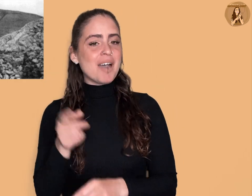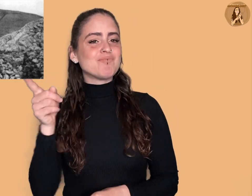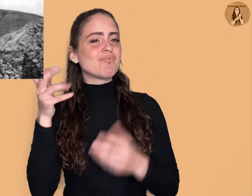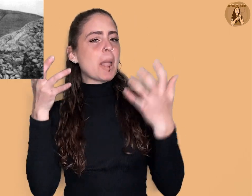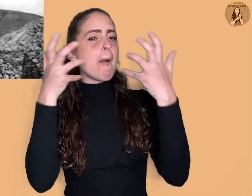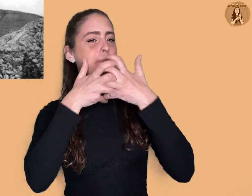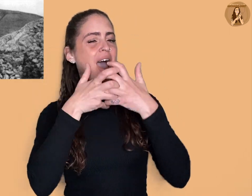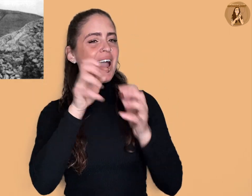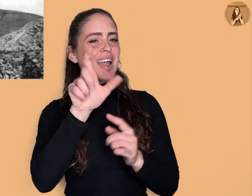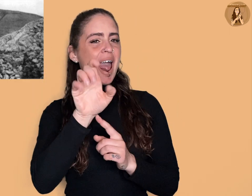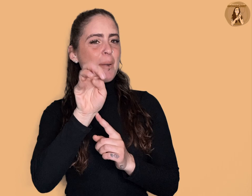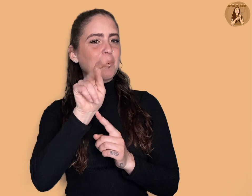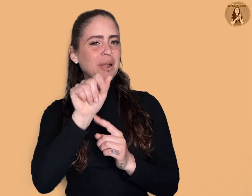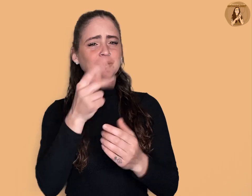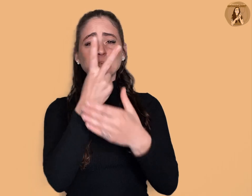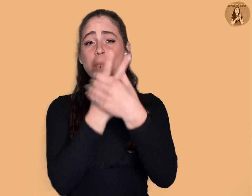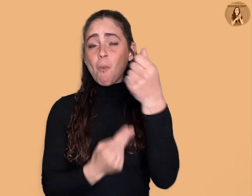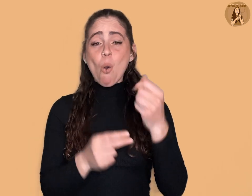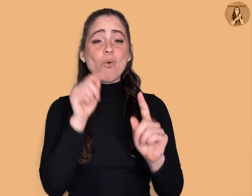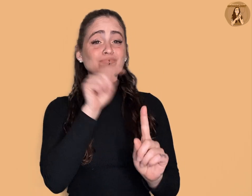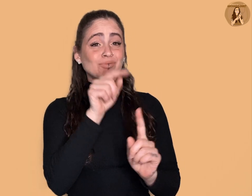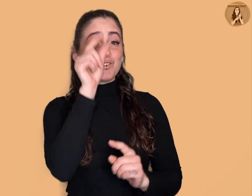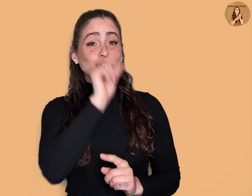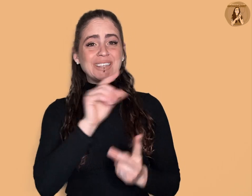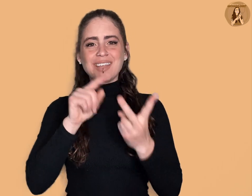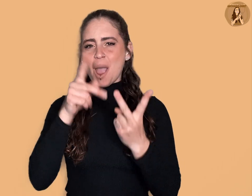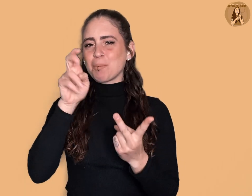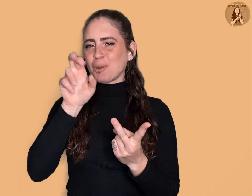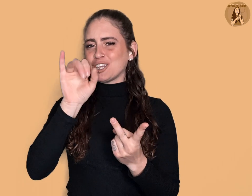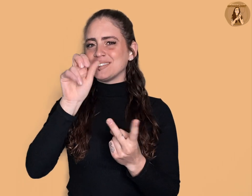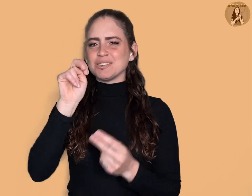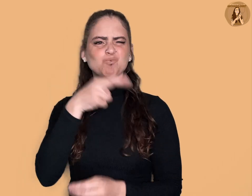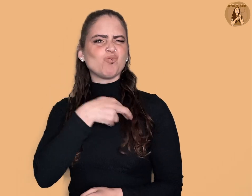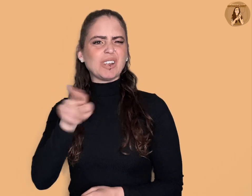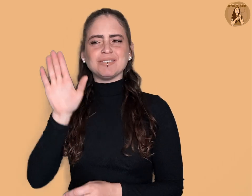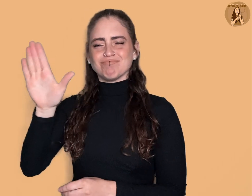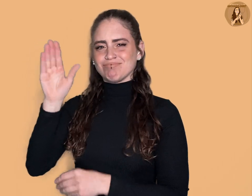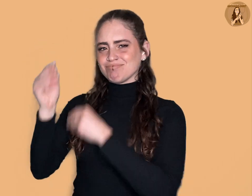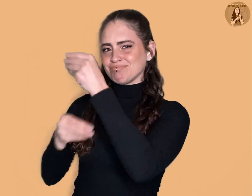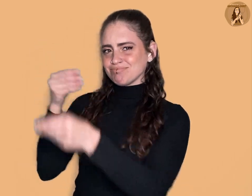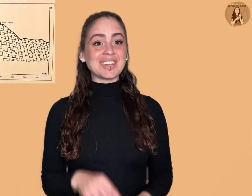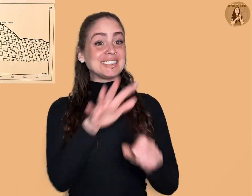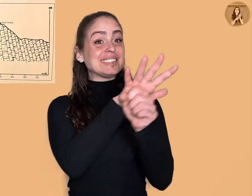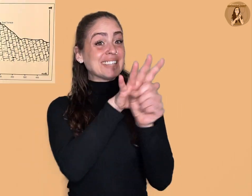combining elements of both the Greek and Persian religions of his ancestral lineage.